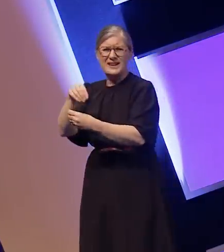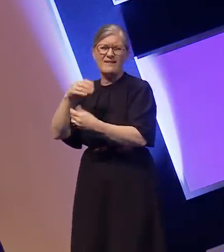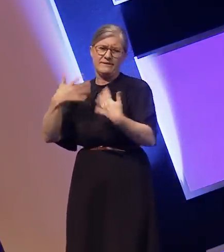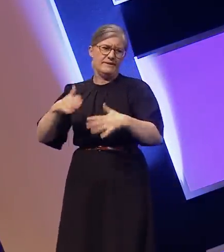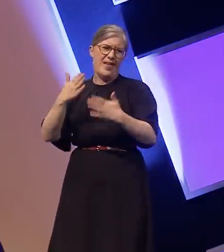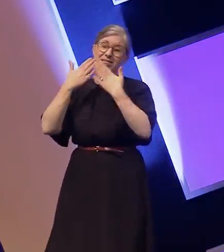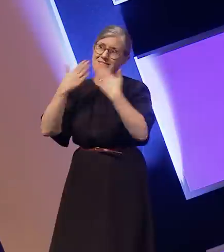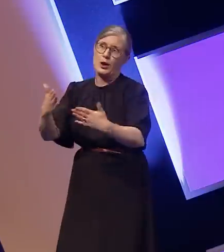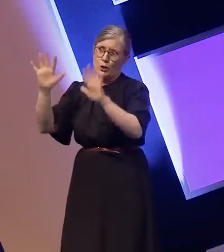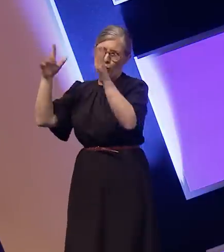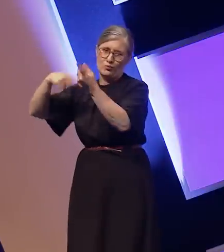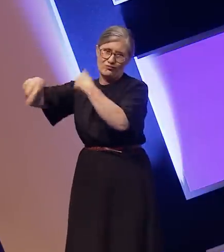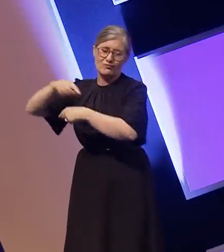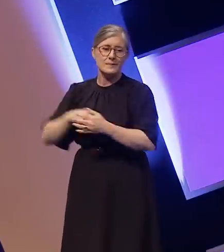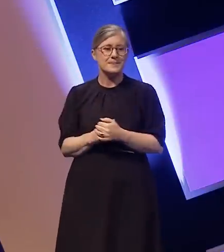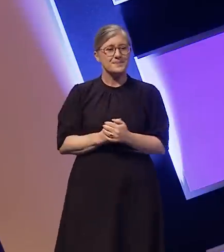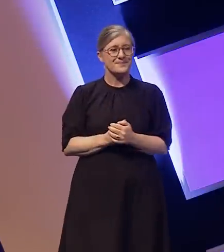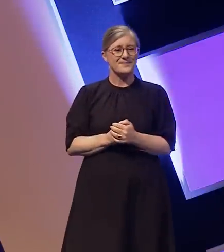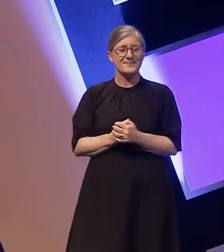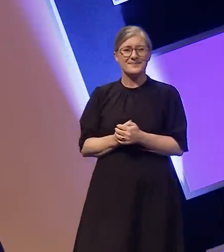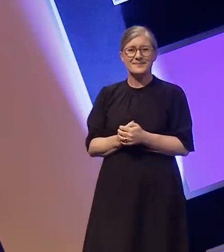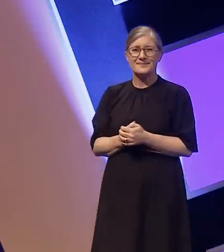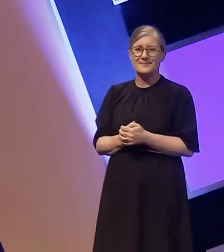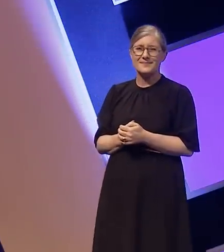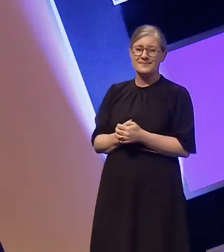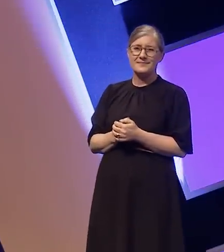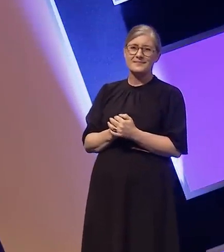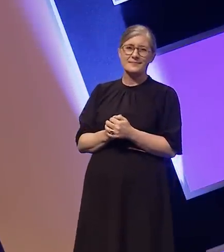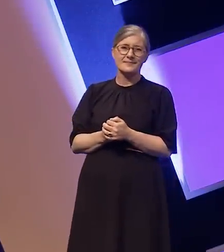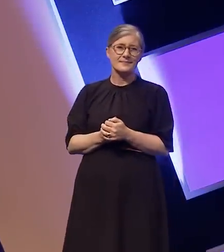APPLAUSE